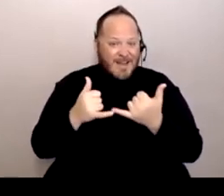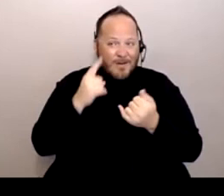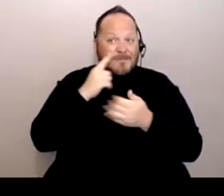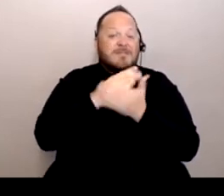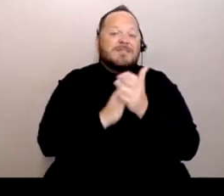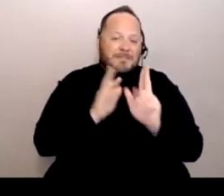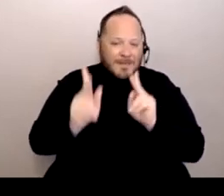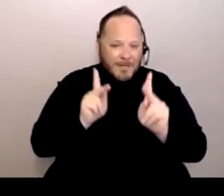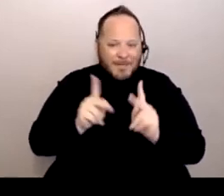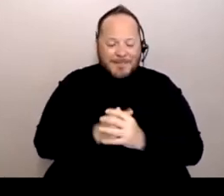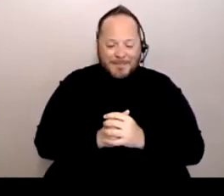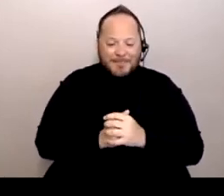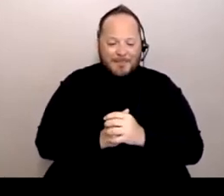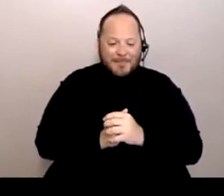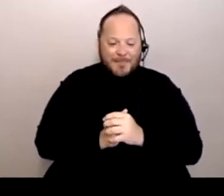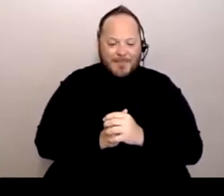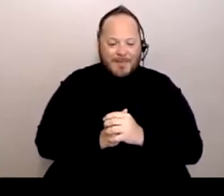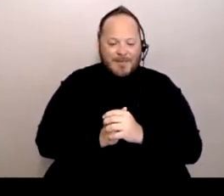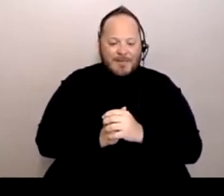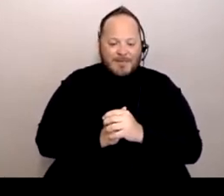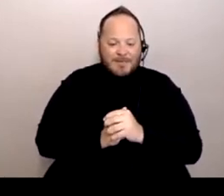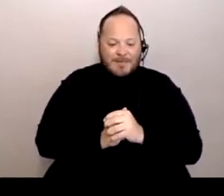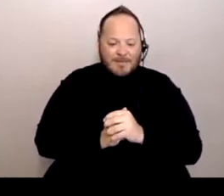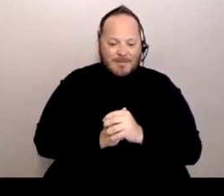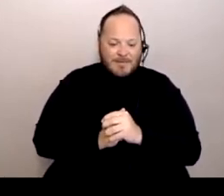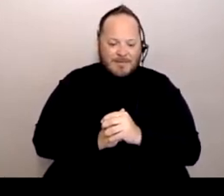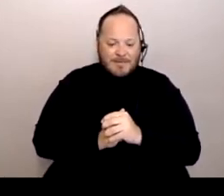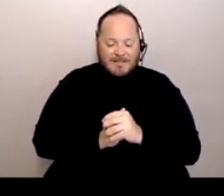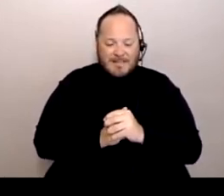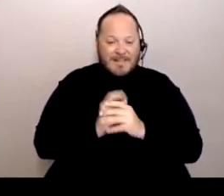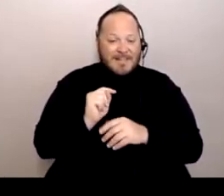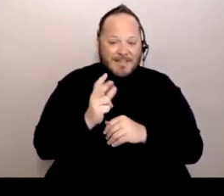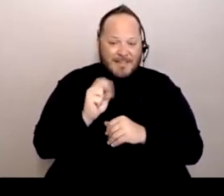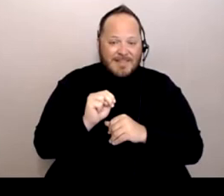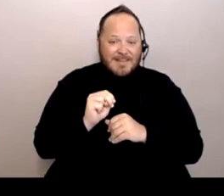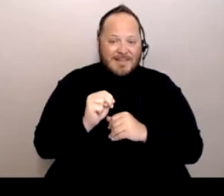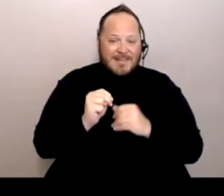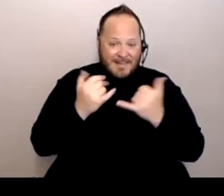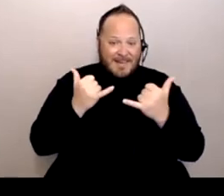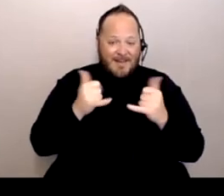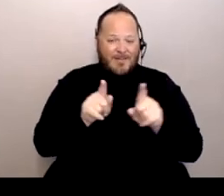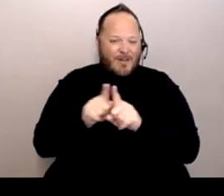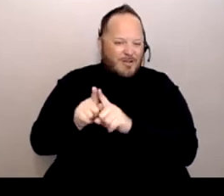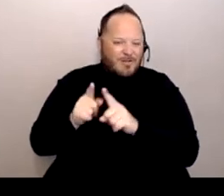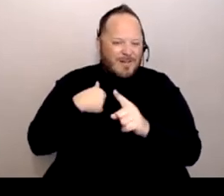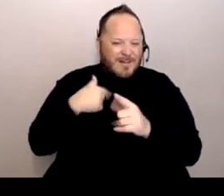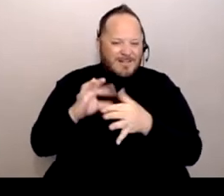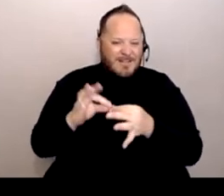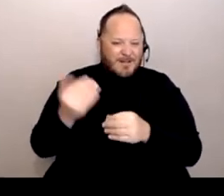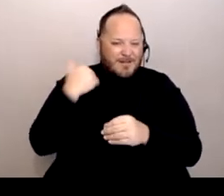And then now also, like I said earlier, like I say, were we really that gross?